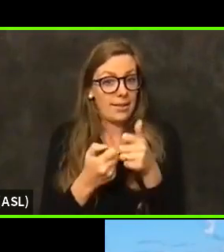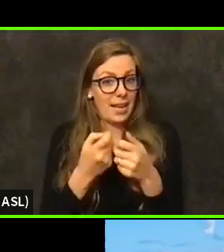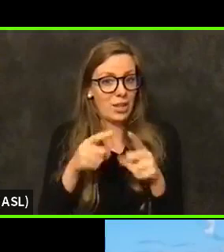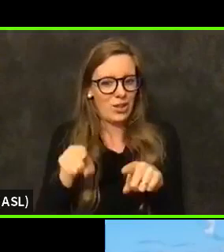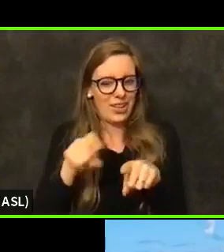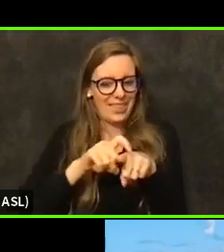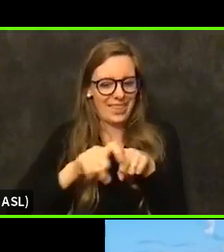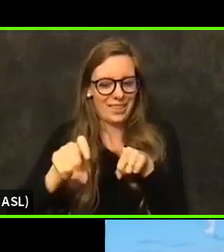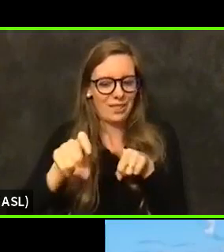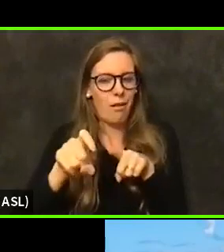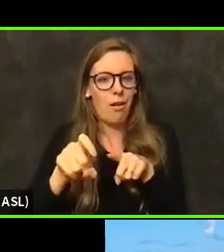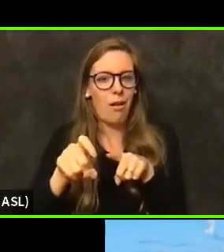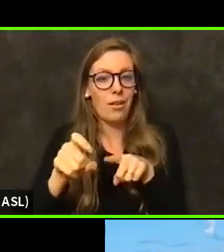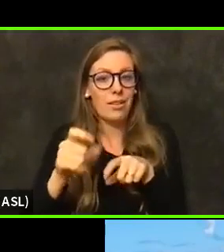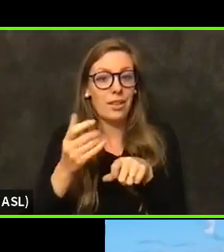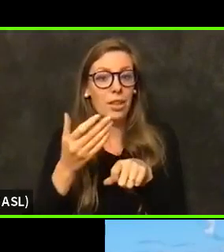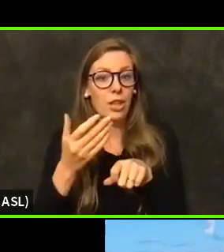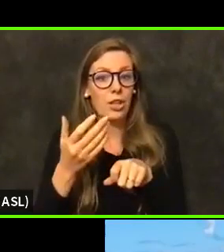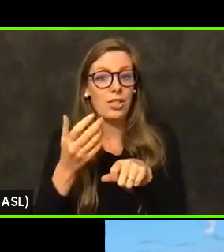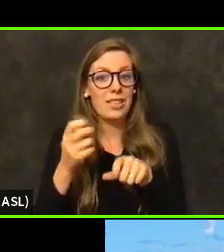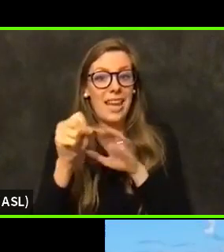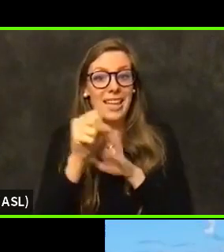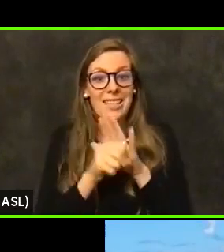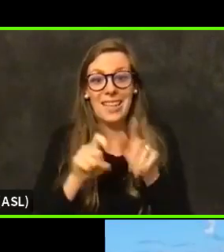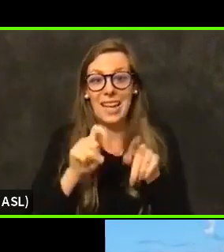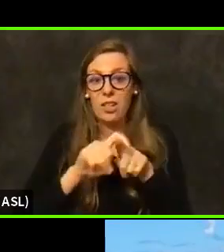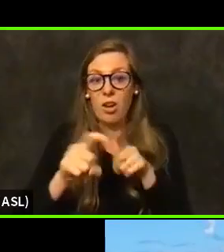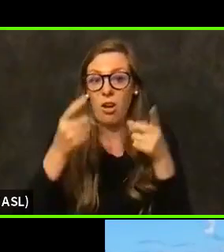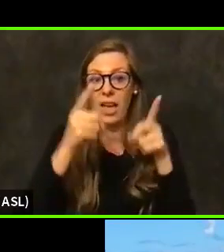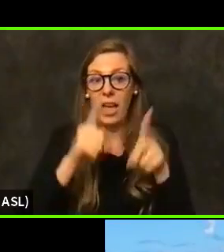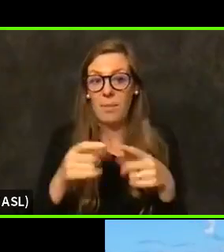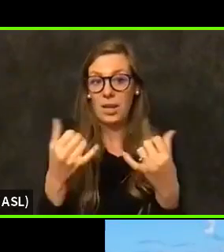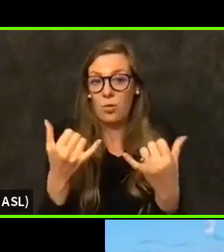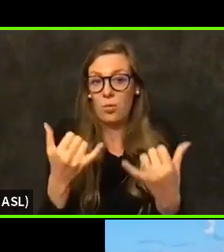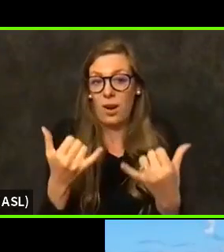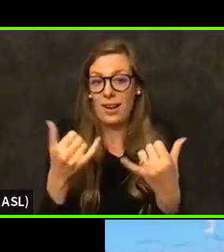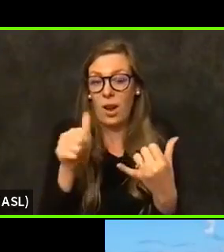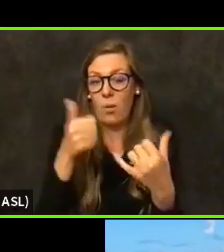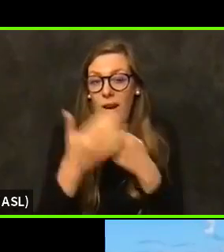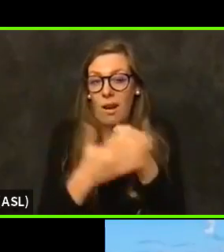that there is a state call going on right now and other counties are also stressing